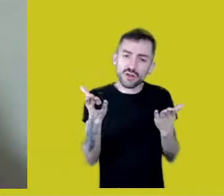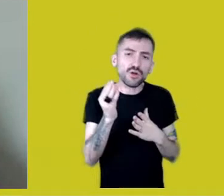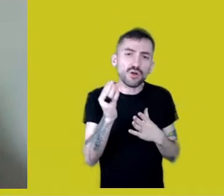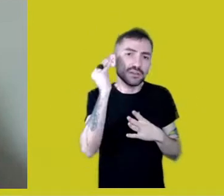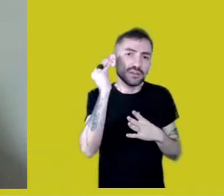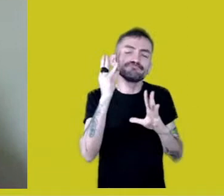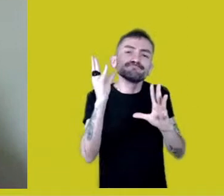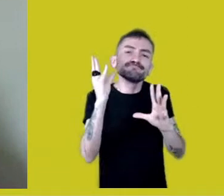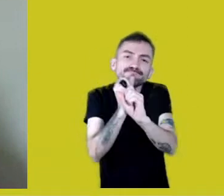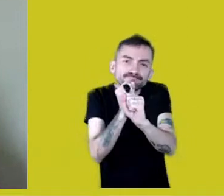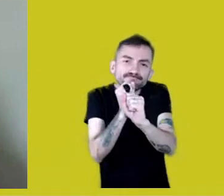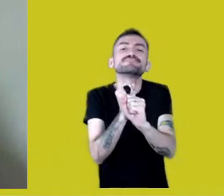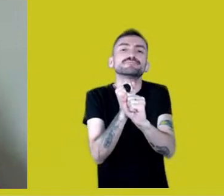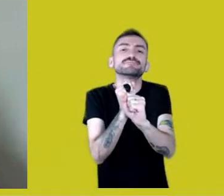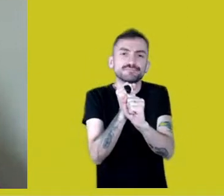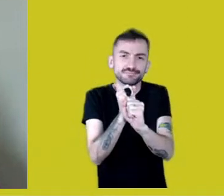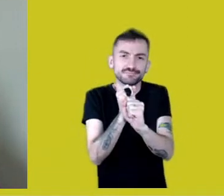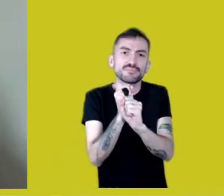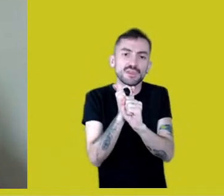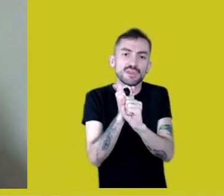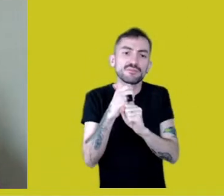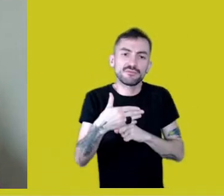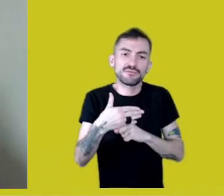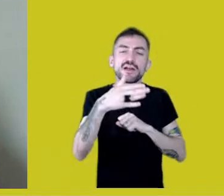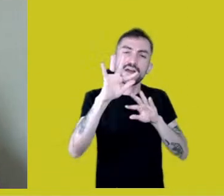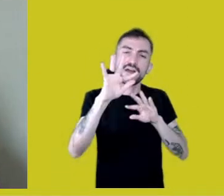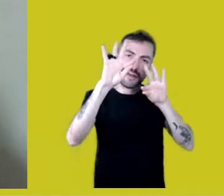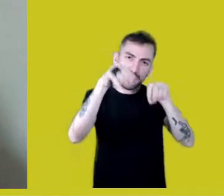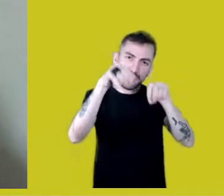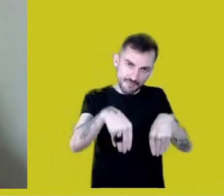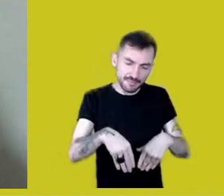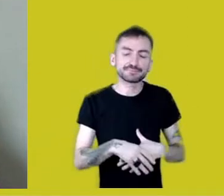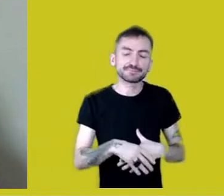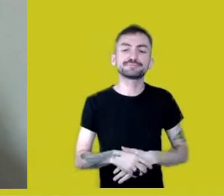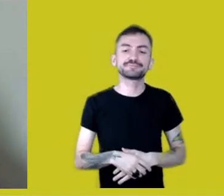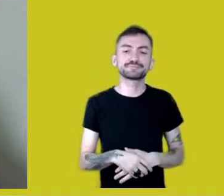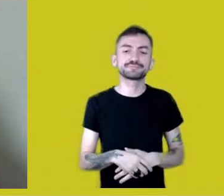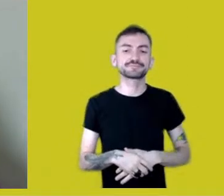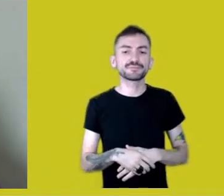so that we can move on with our schedule. Thank you.